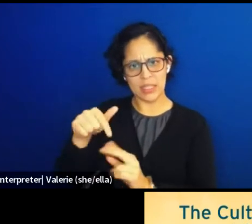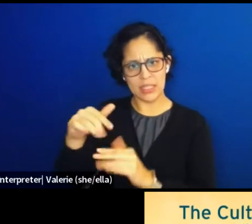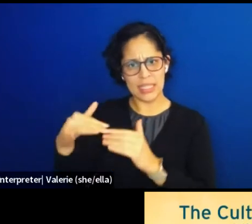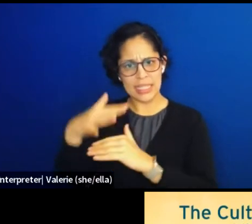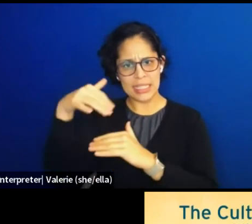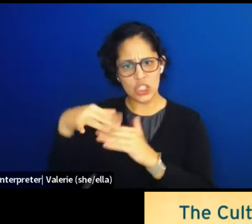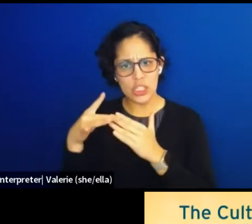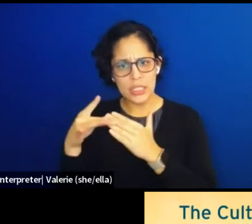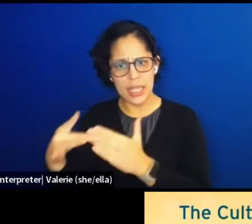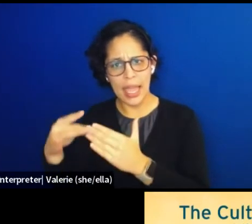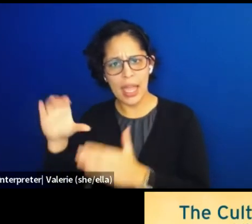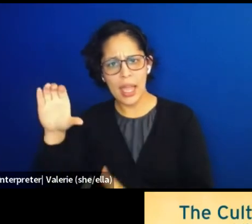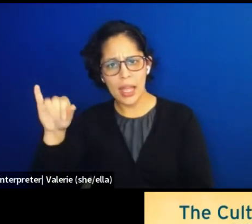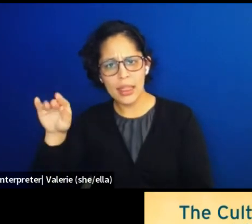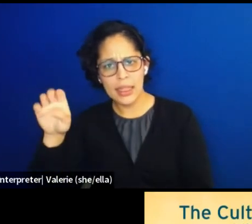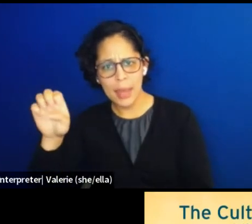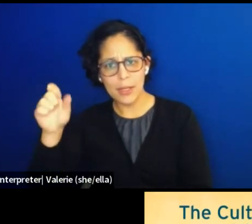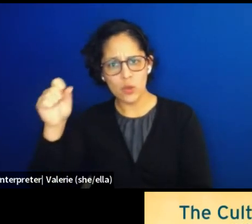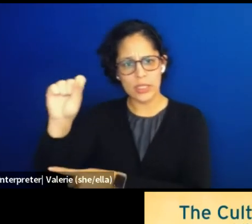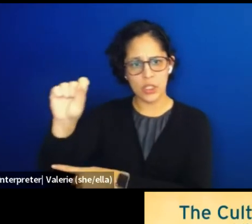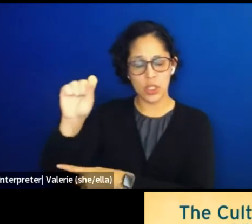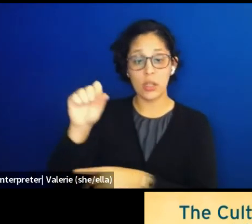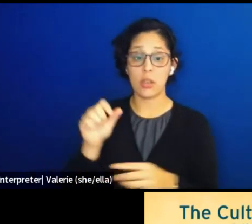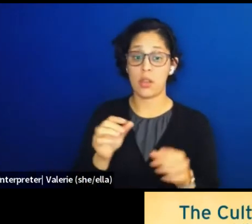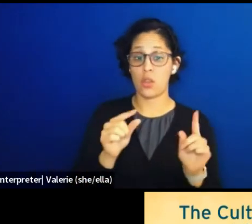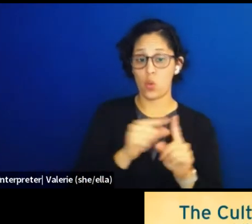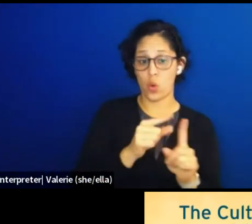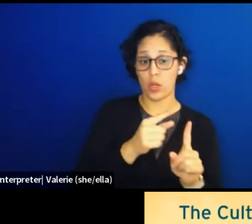Well, in the words of Anishinabe writer, Riley Yesno,